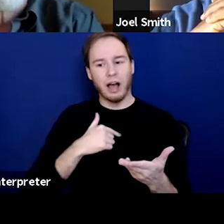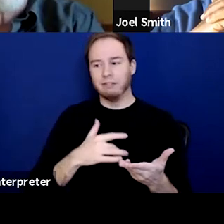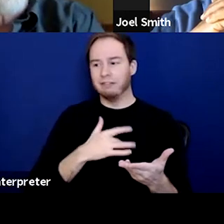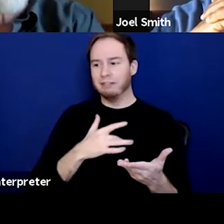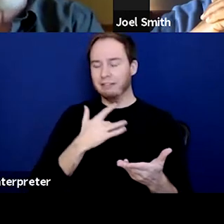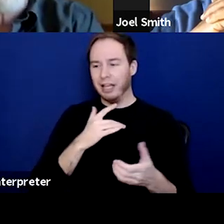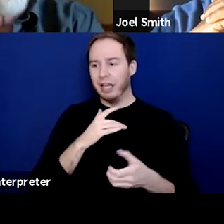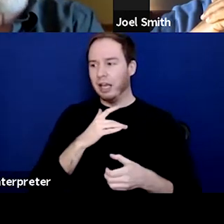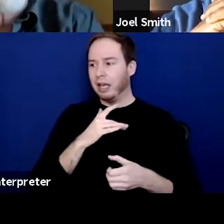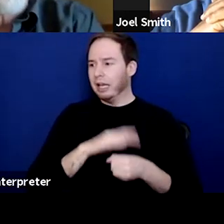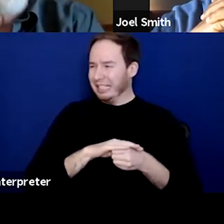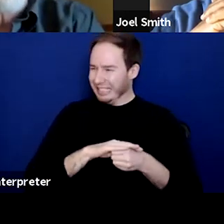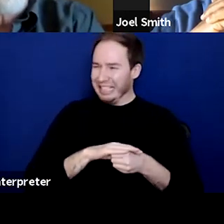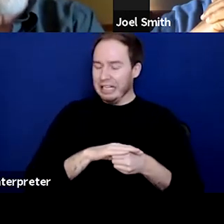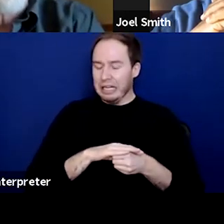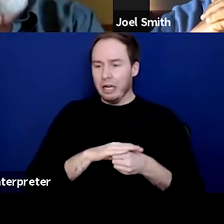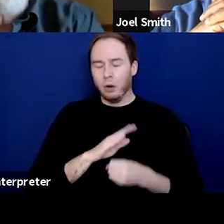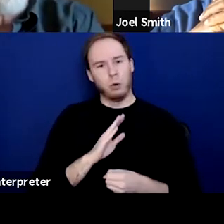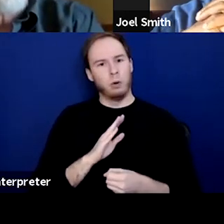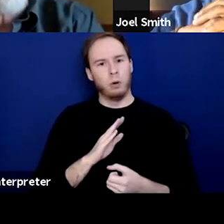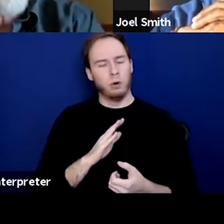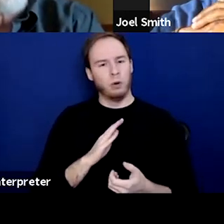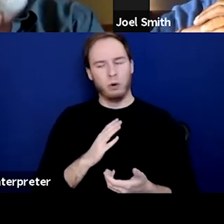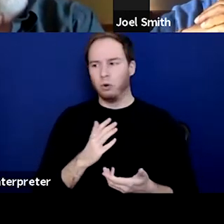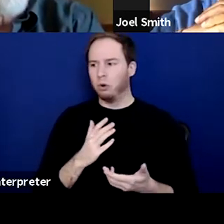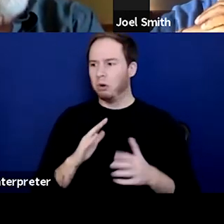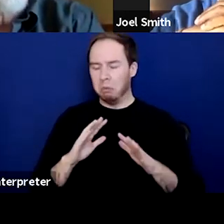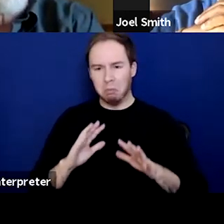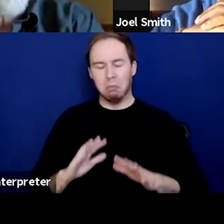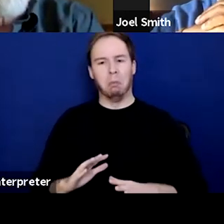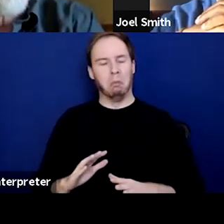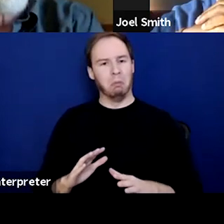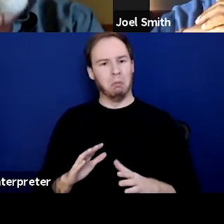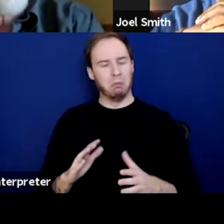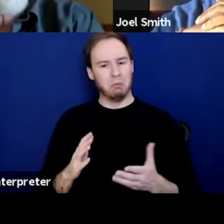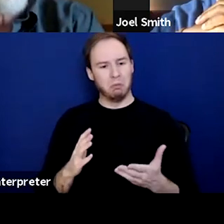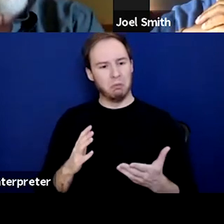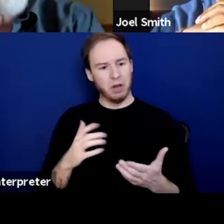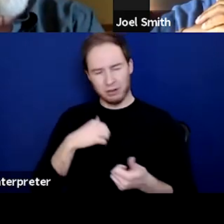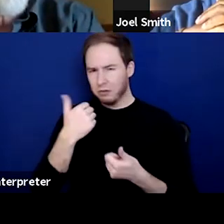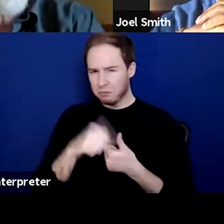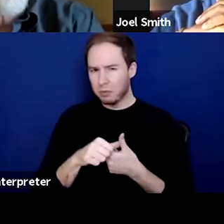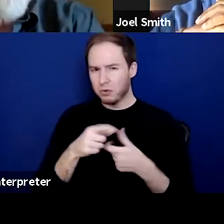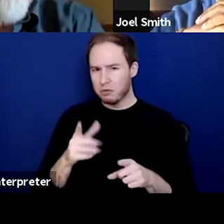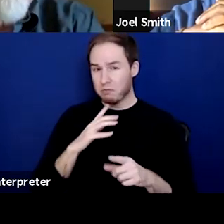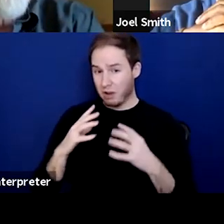it was the first time really in my recovery and probably in the last 40 years